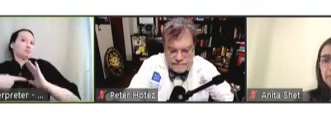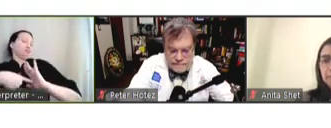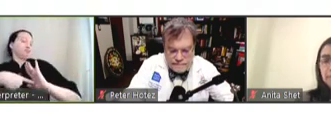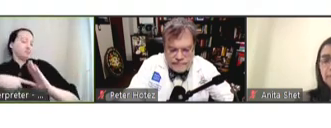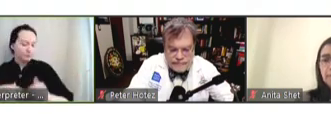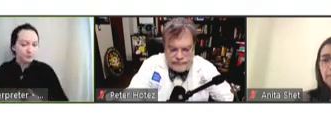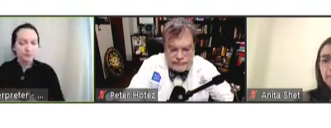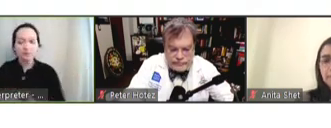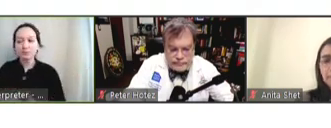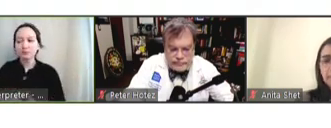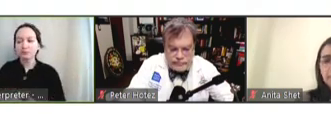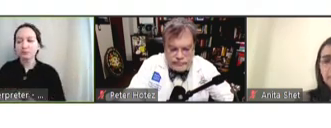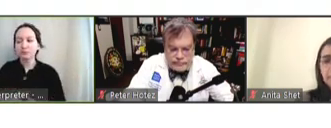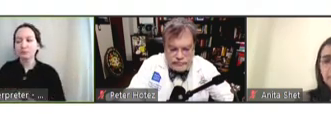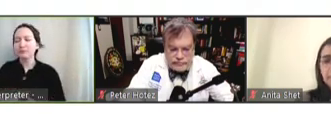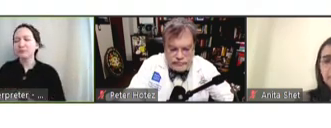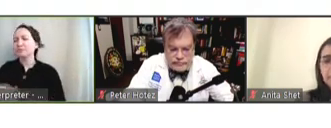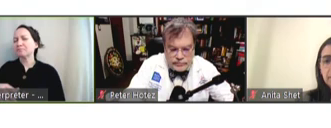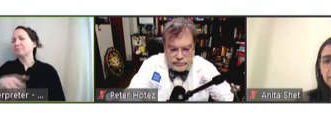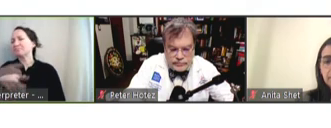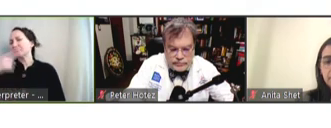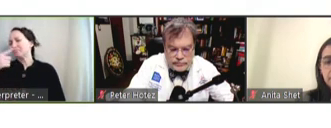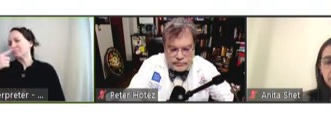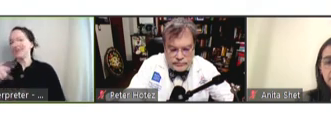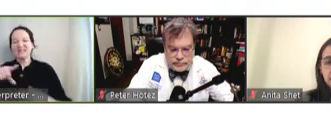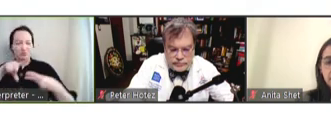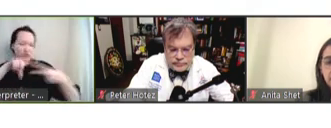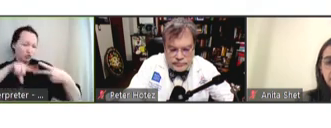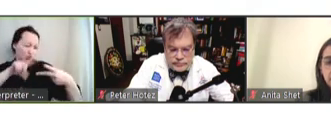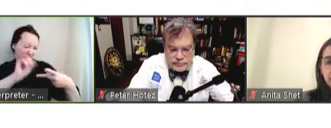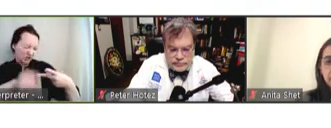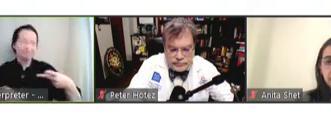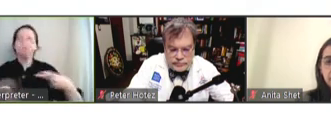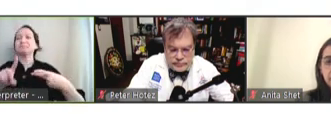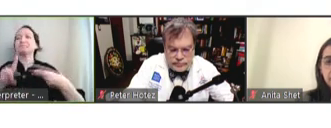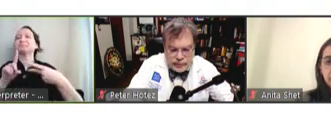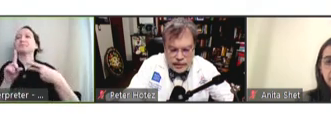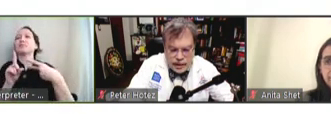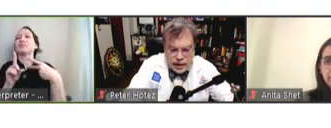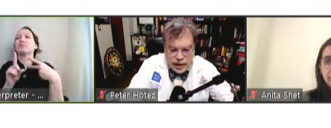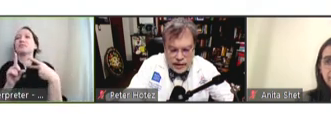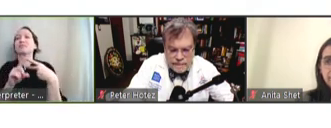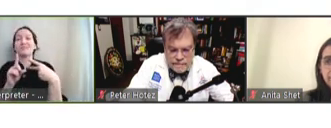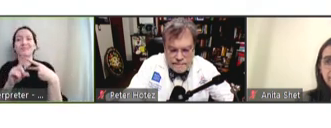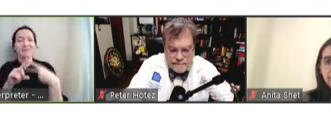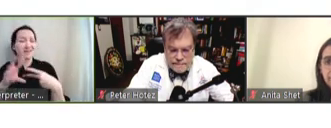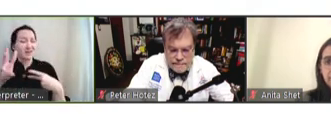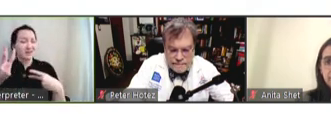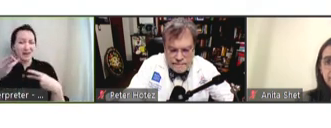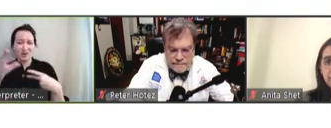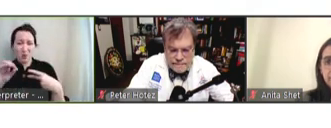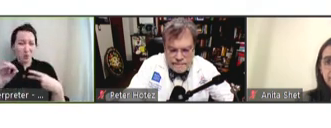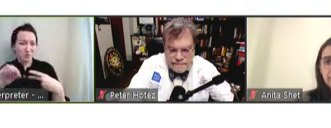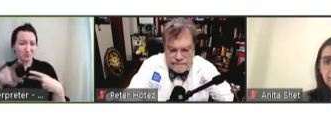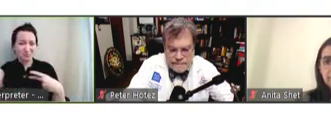And I guess my question, I've got two questions. So, one, has WHO encountered this issue or seen